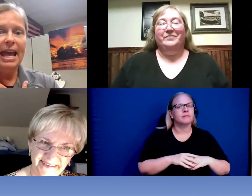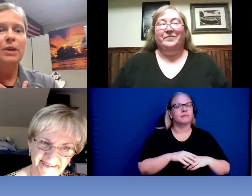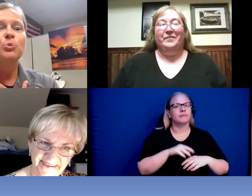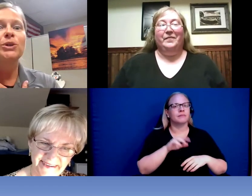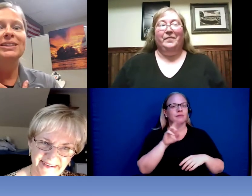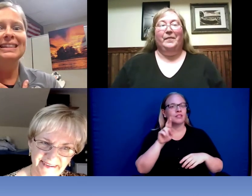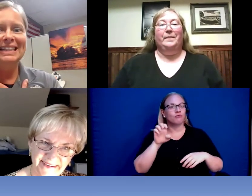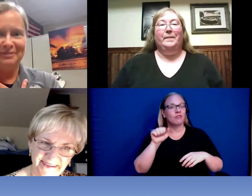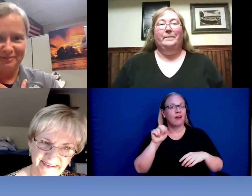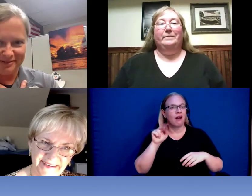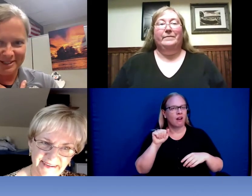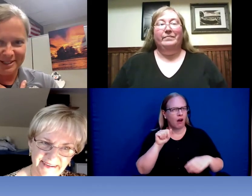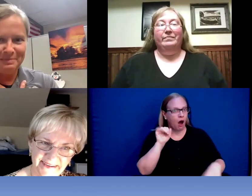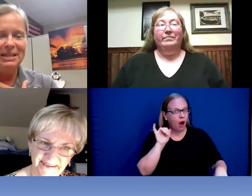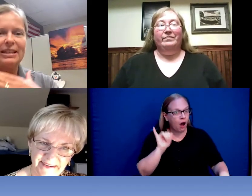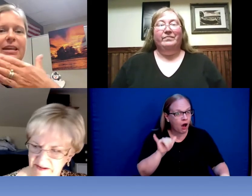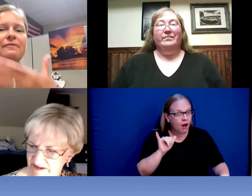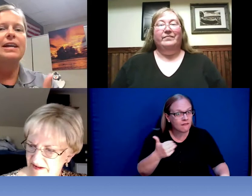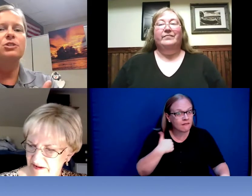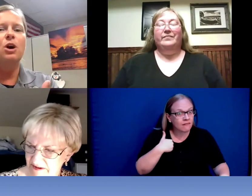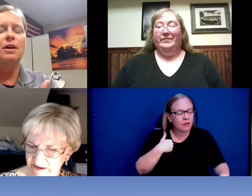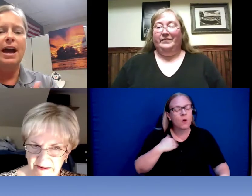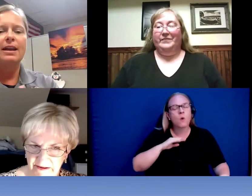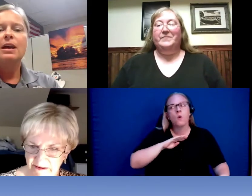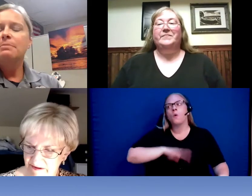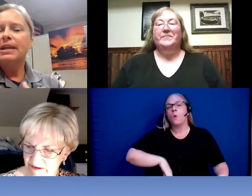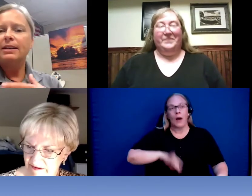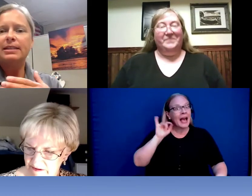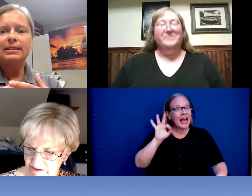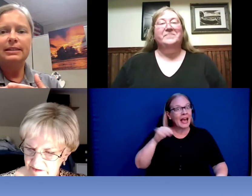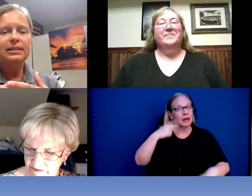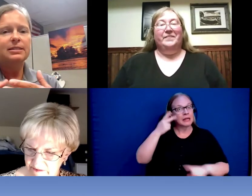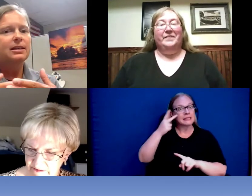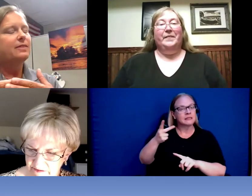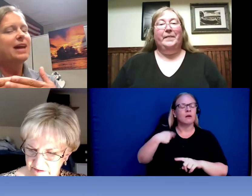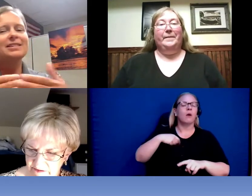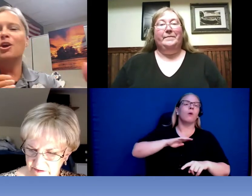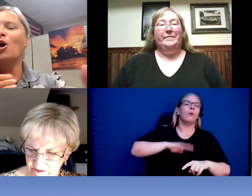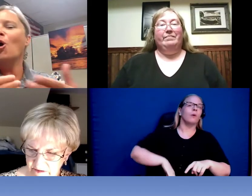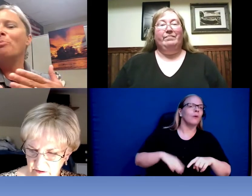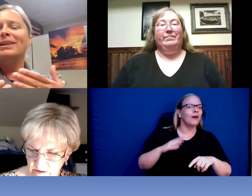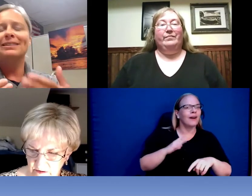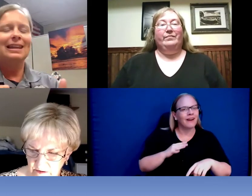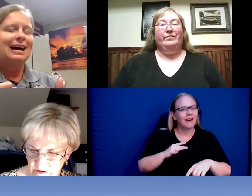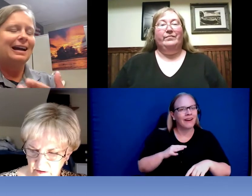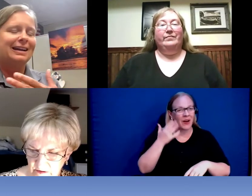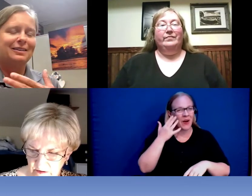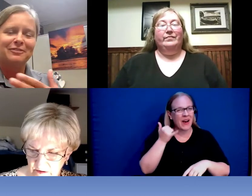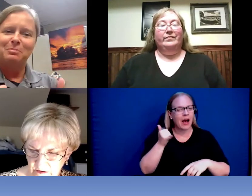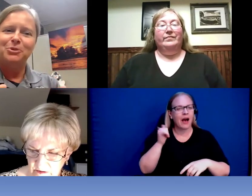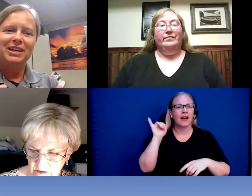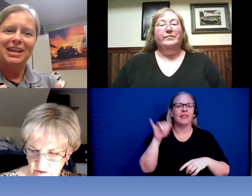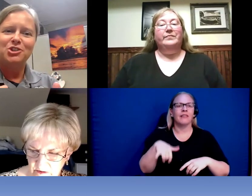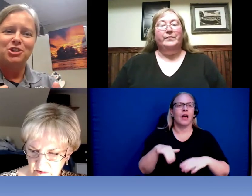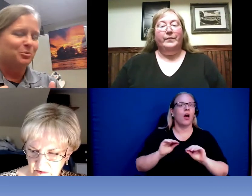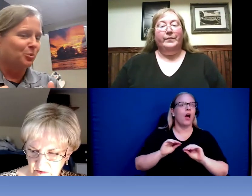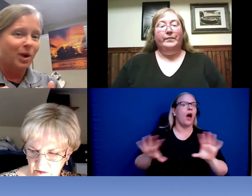a relief to me if I saw that . Because at least that's an open line of communication right